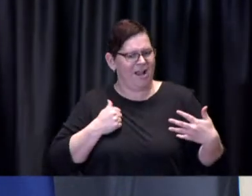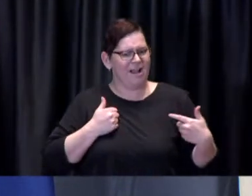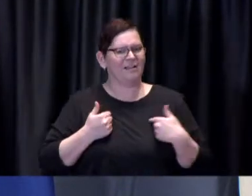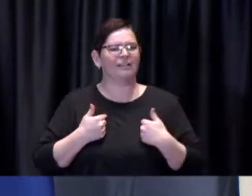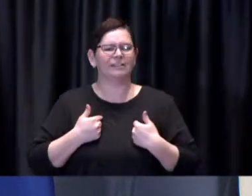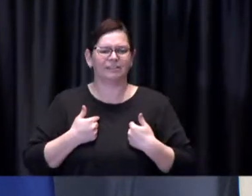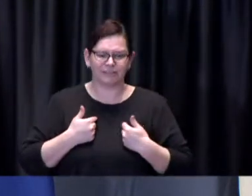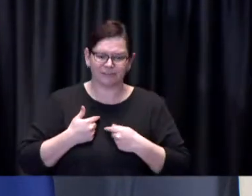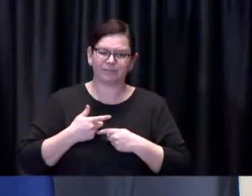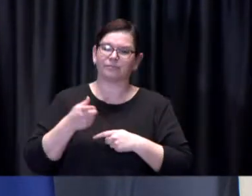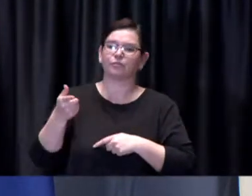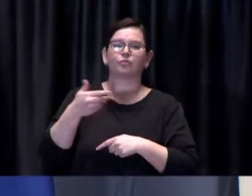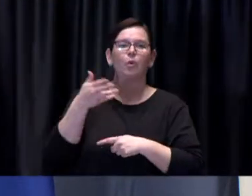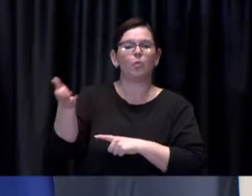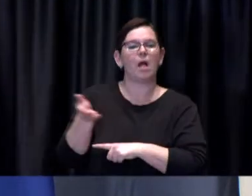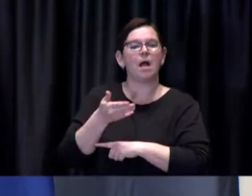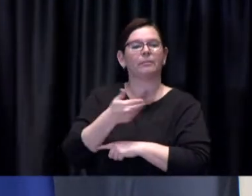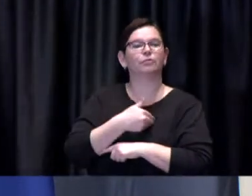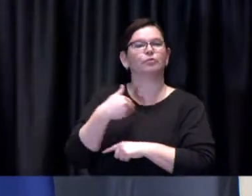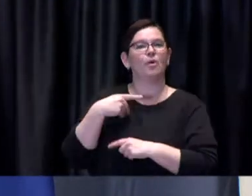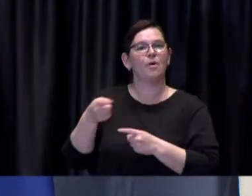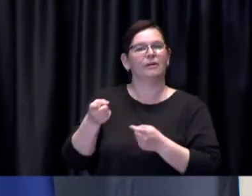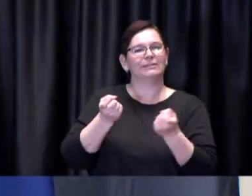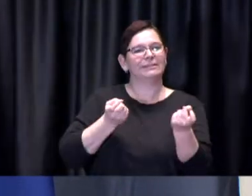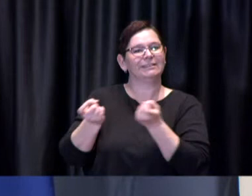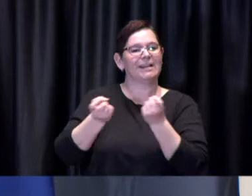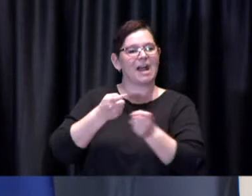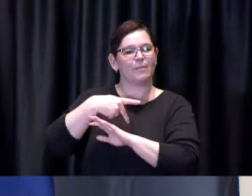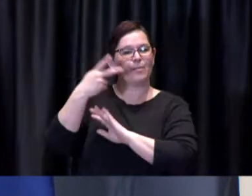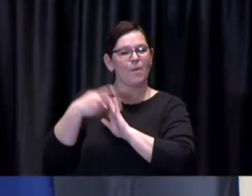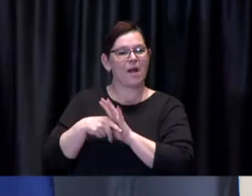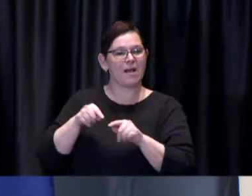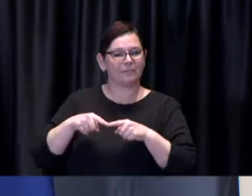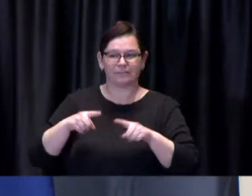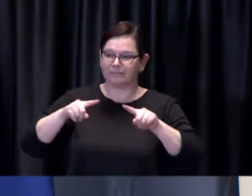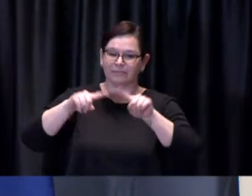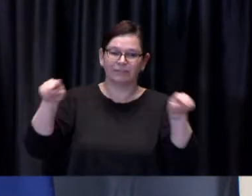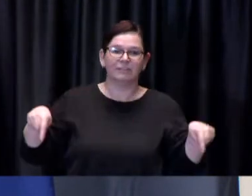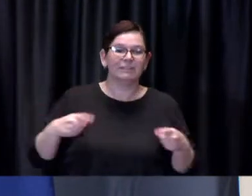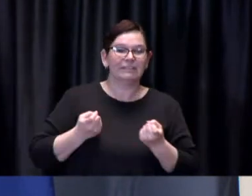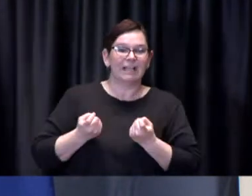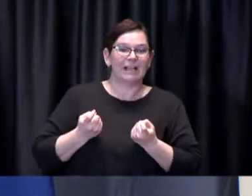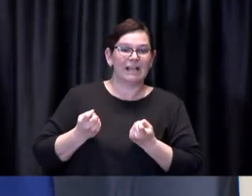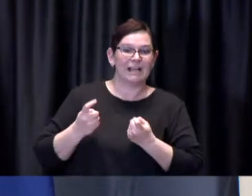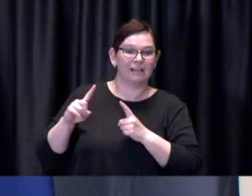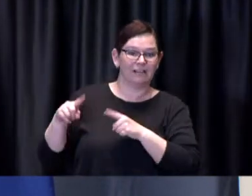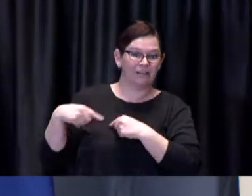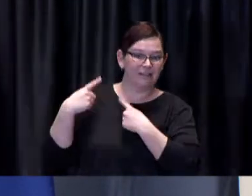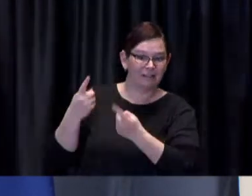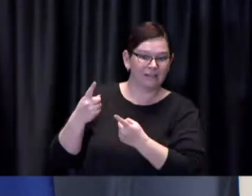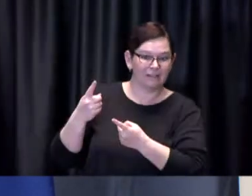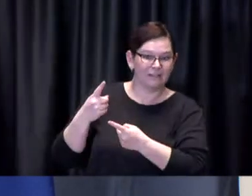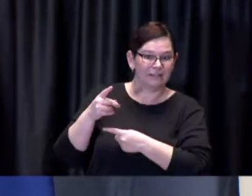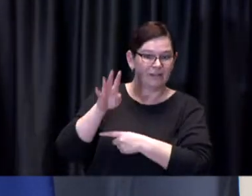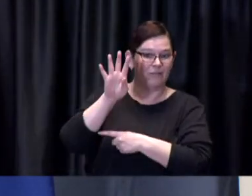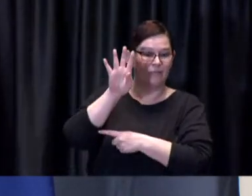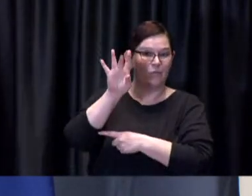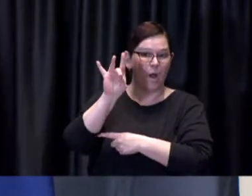to 54 outdoor artificial ice rinks and 46 natural ice rinks this season and the season of course wrapped up as planned due